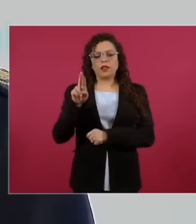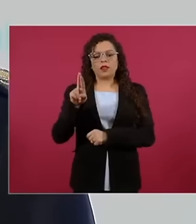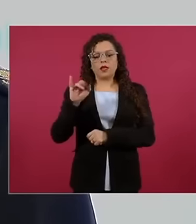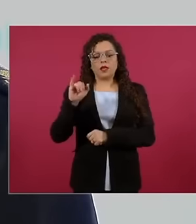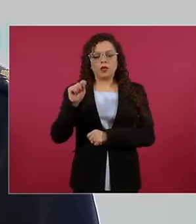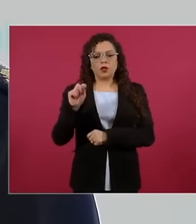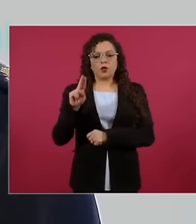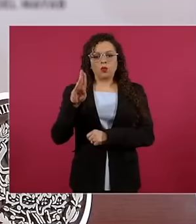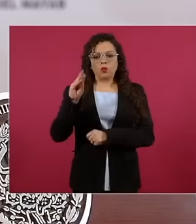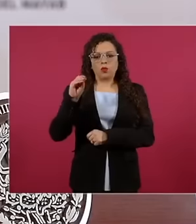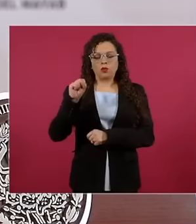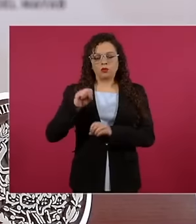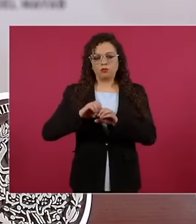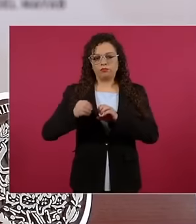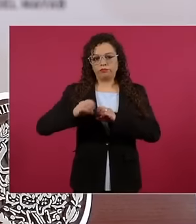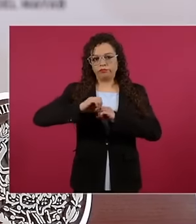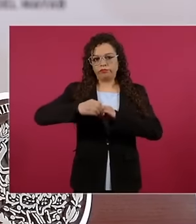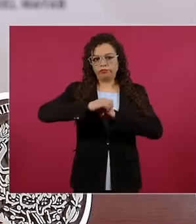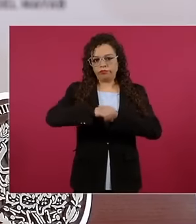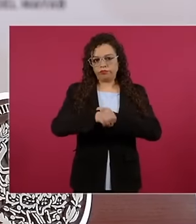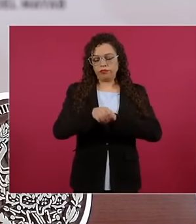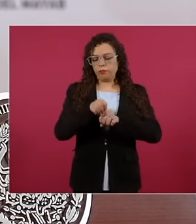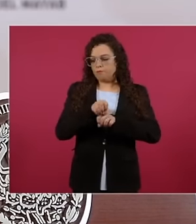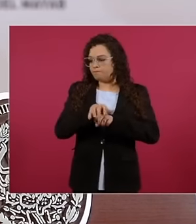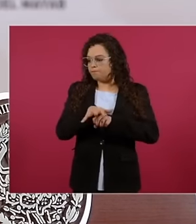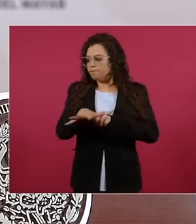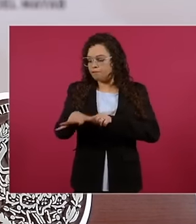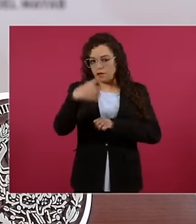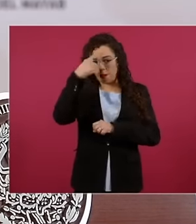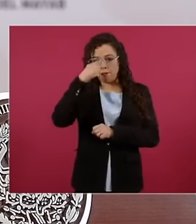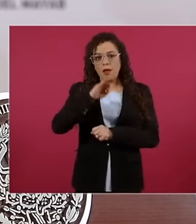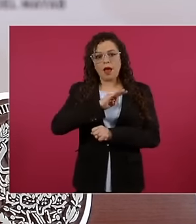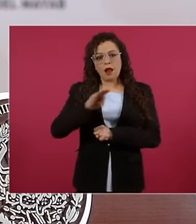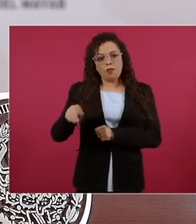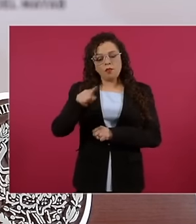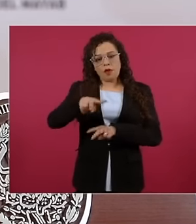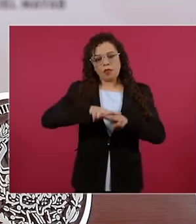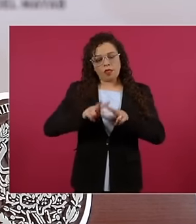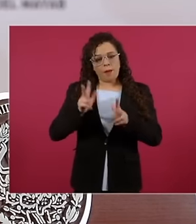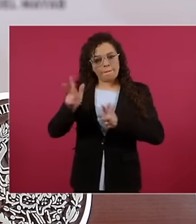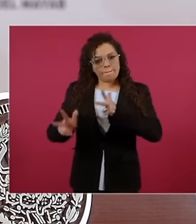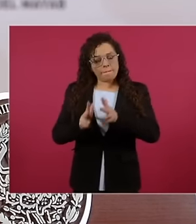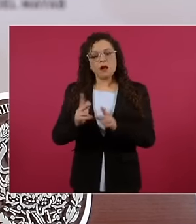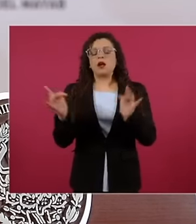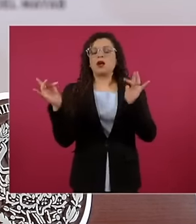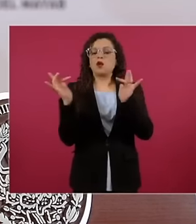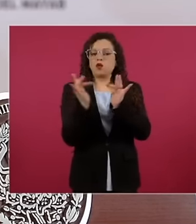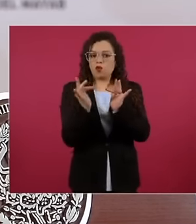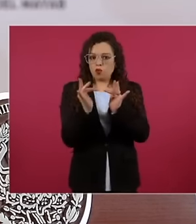to provide connectivity to the ports to the train stations and provide digital coverage to